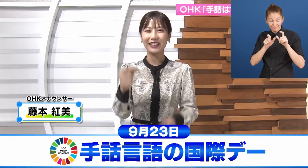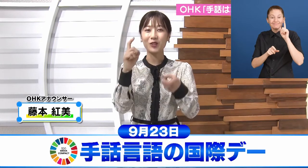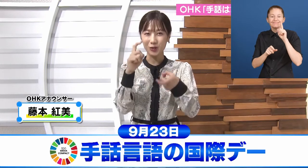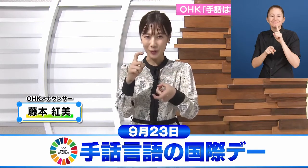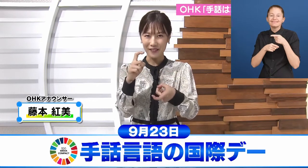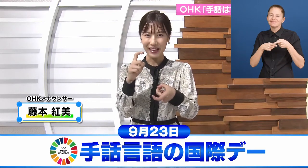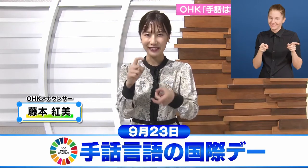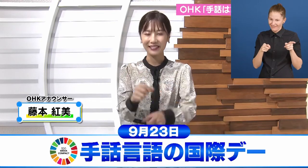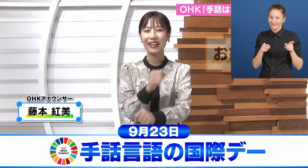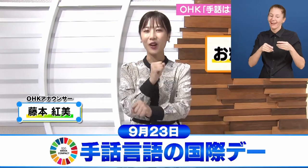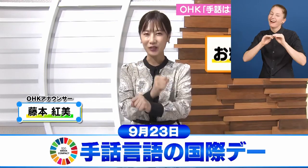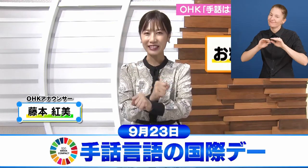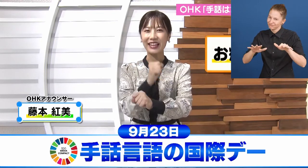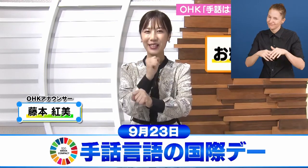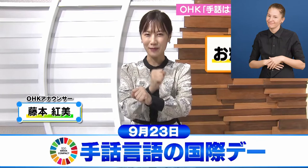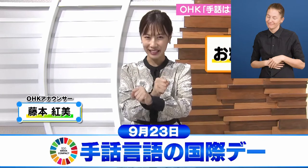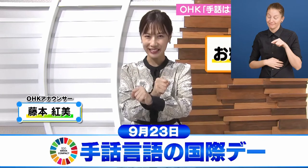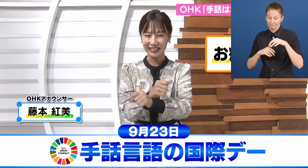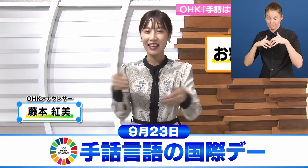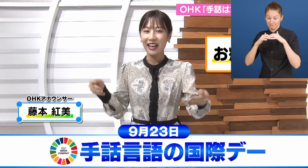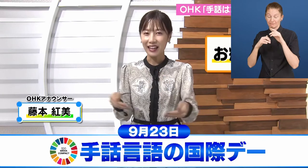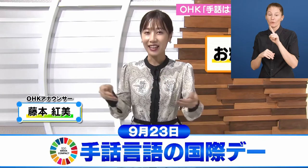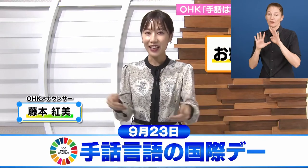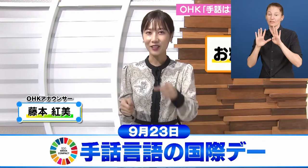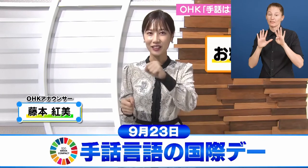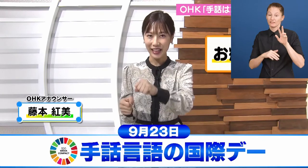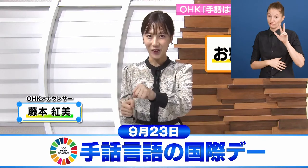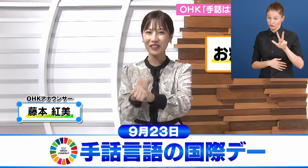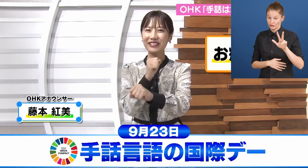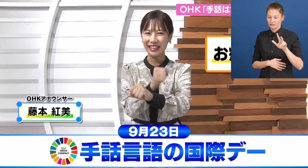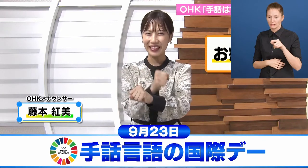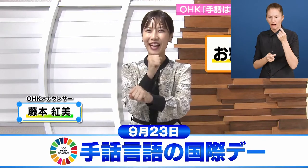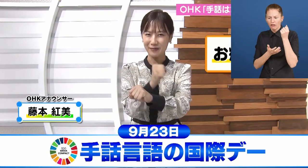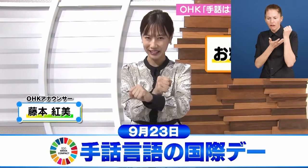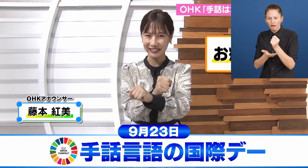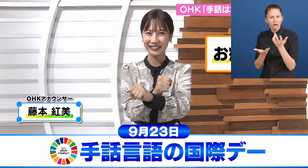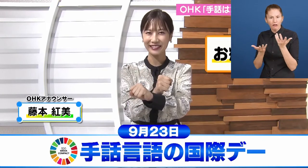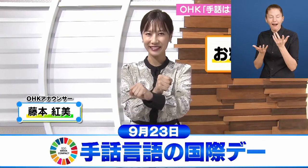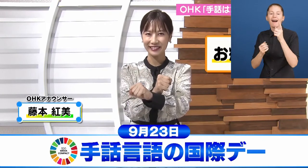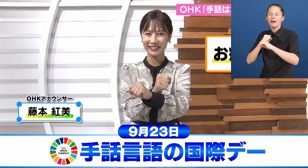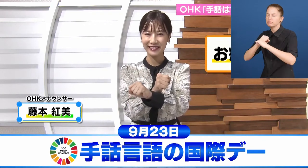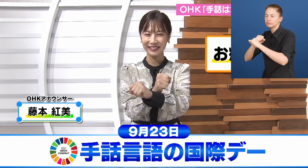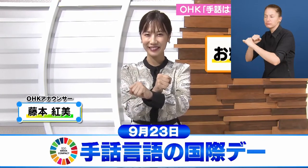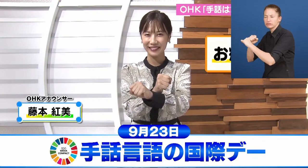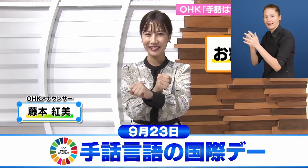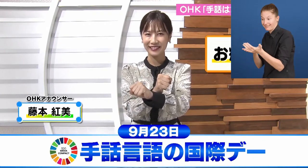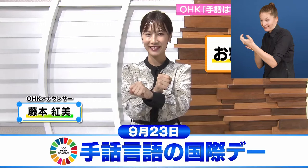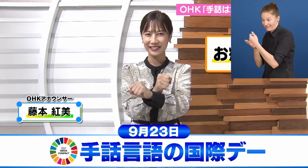in 1993, the programme is financed entirely by advertising and does not need subsidies.